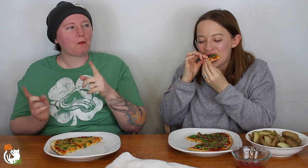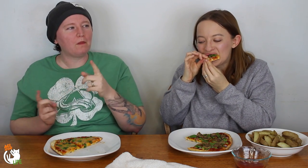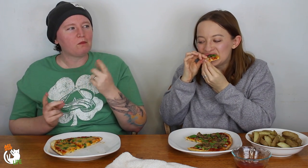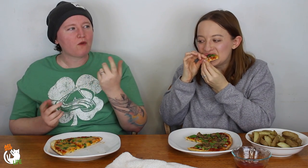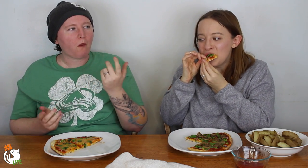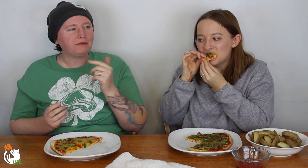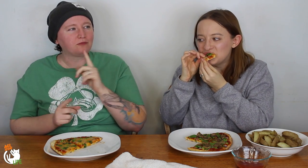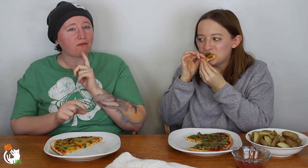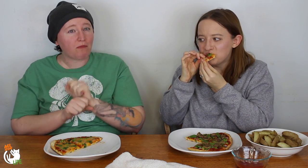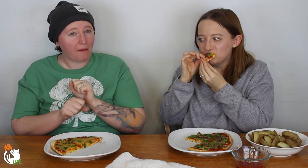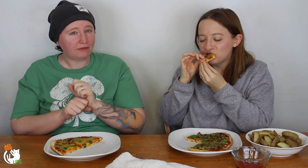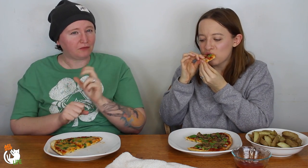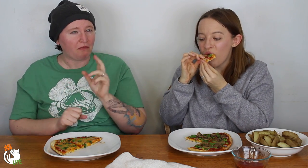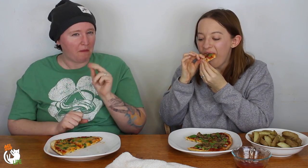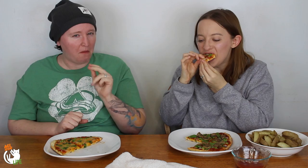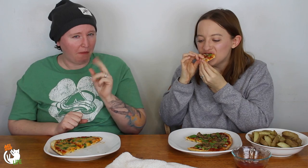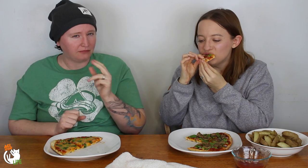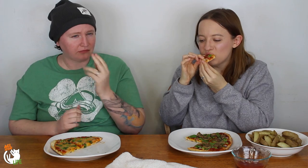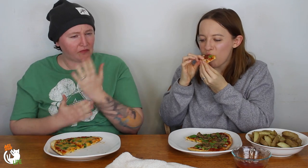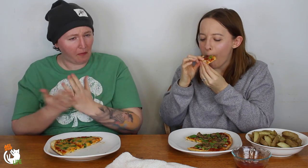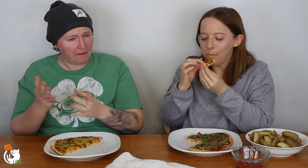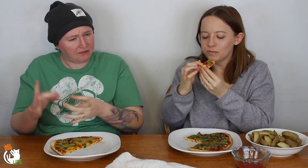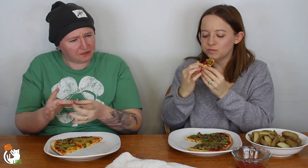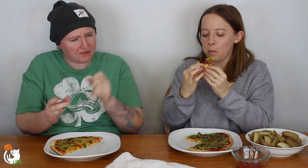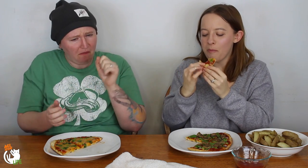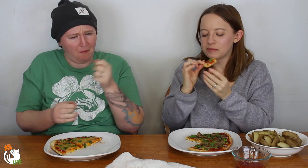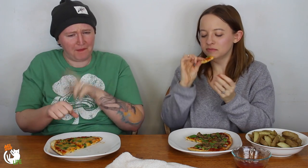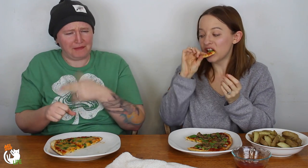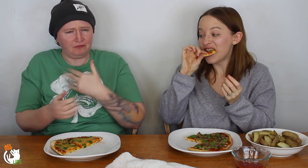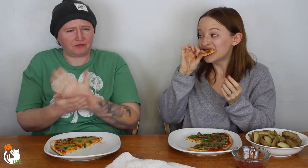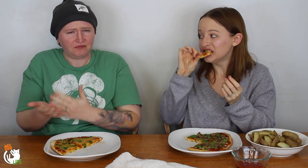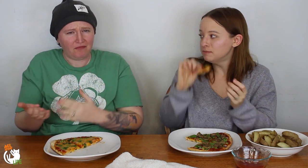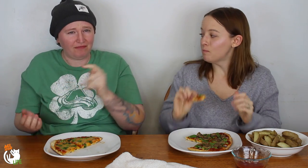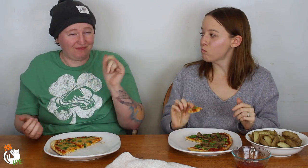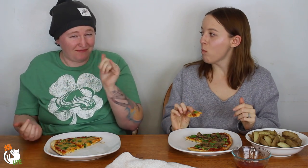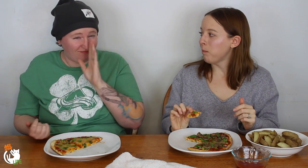But really no. I mean some of it -- yes, of course there's some of that.